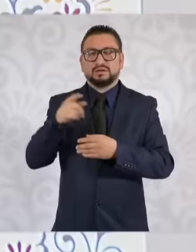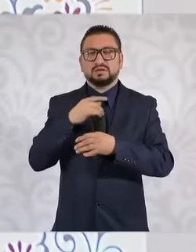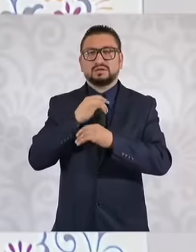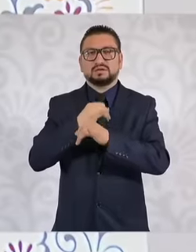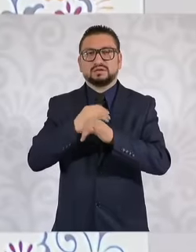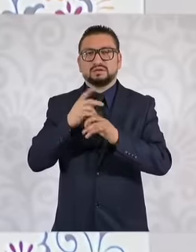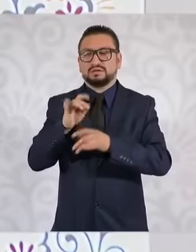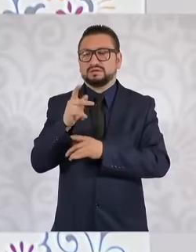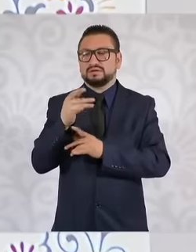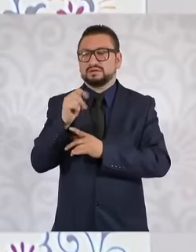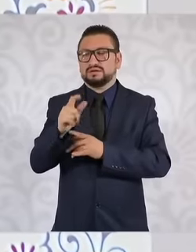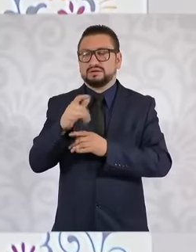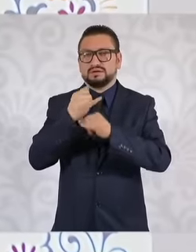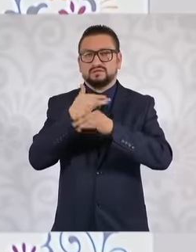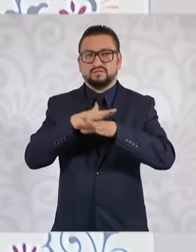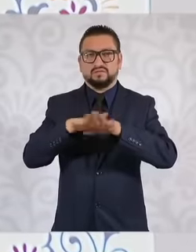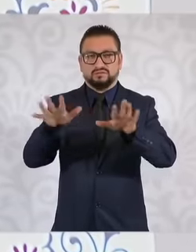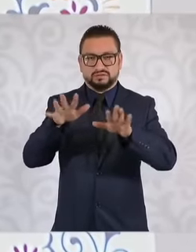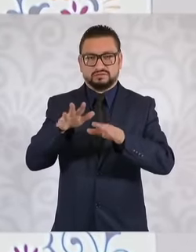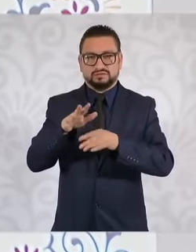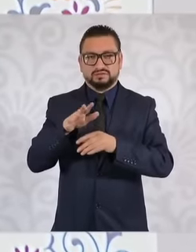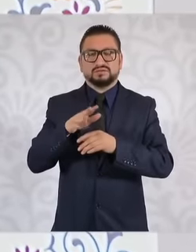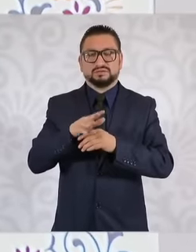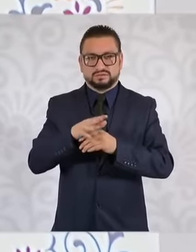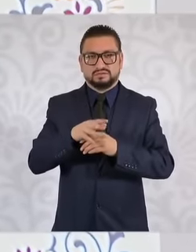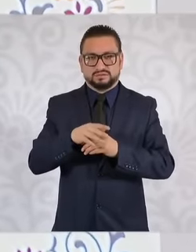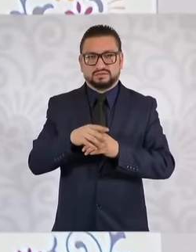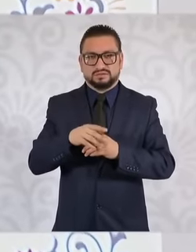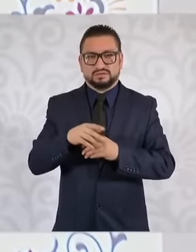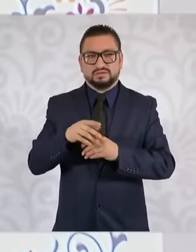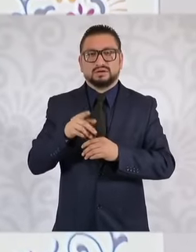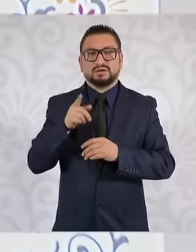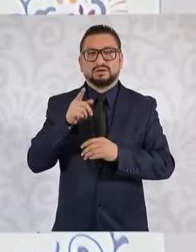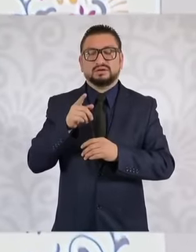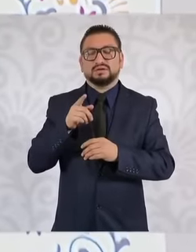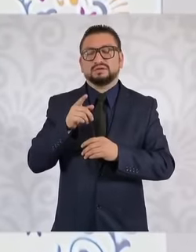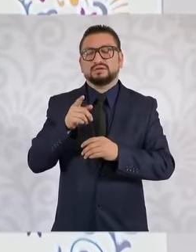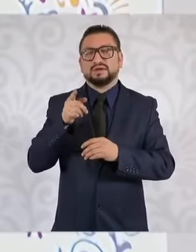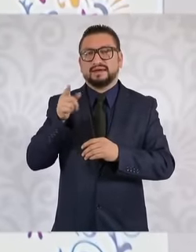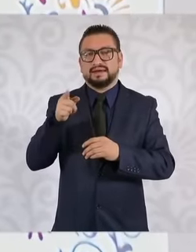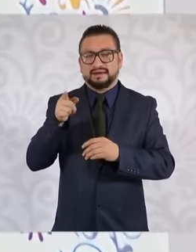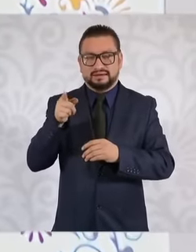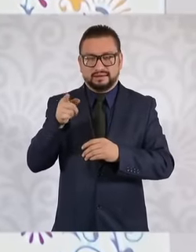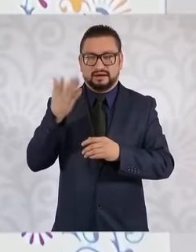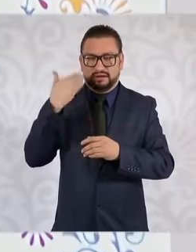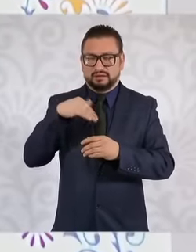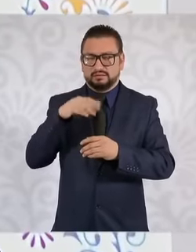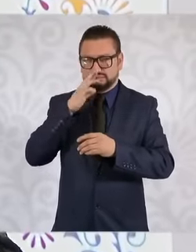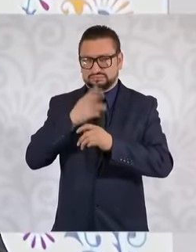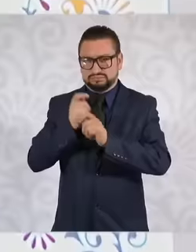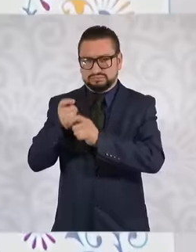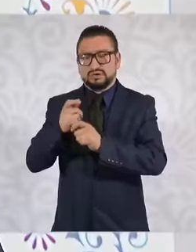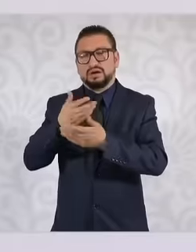information agency not public innovation digital public innovation agency and now I made the